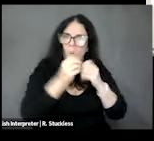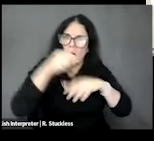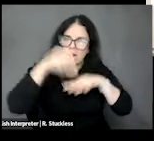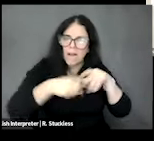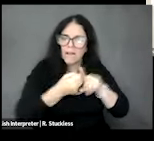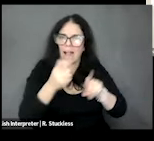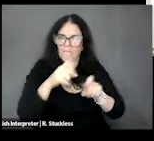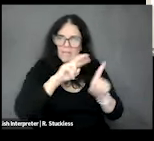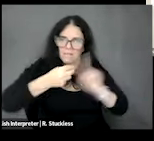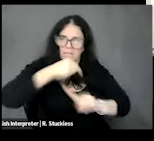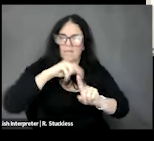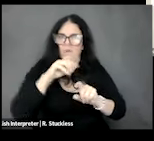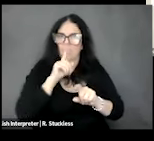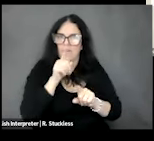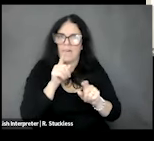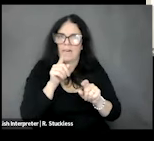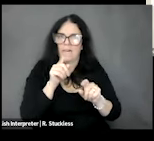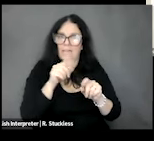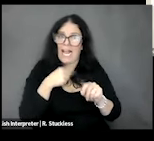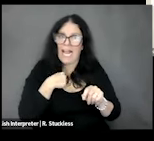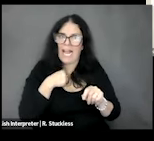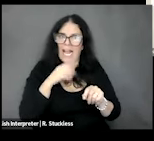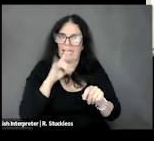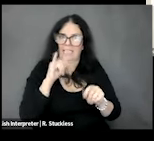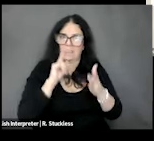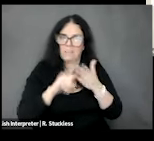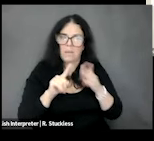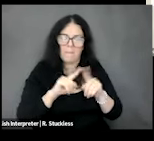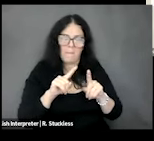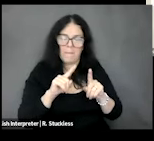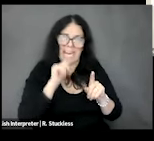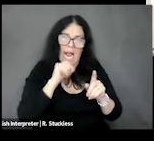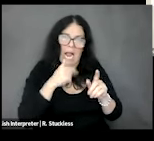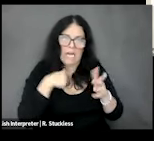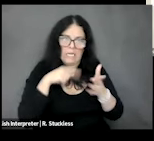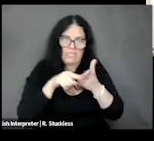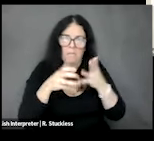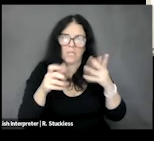that I've explored much myself but it is something that going forward have been advised to